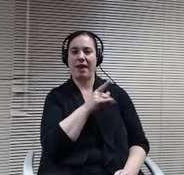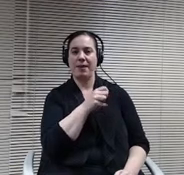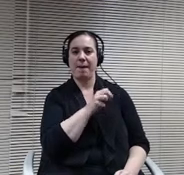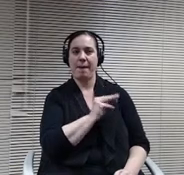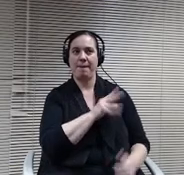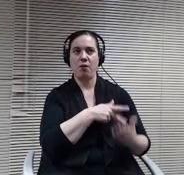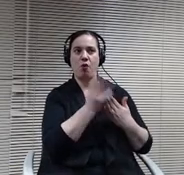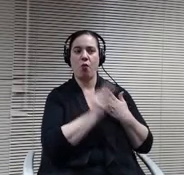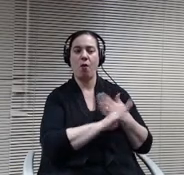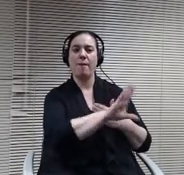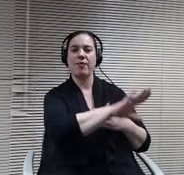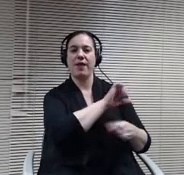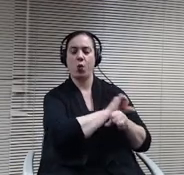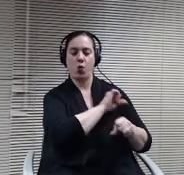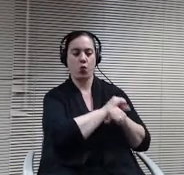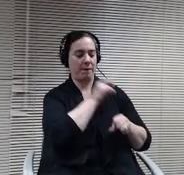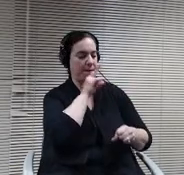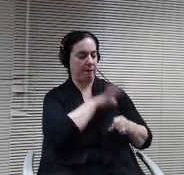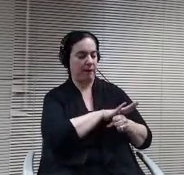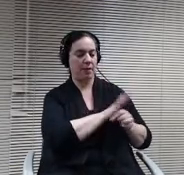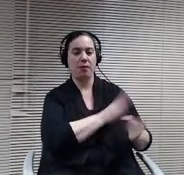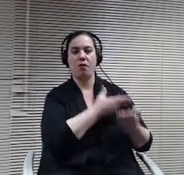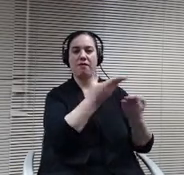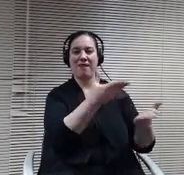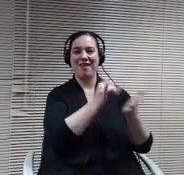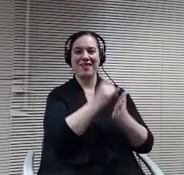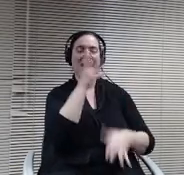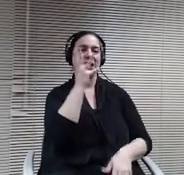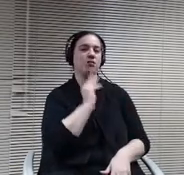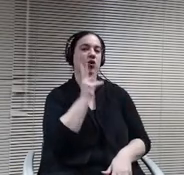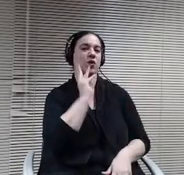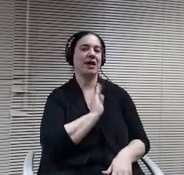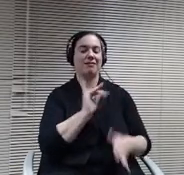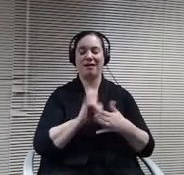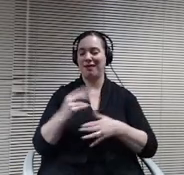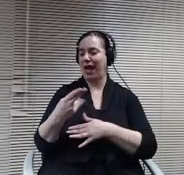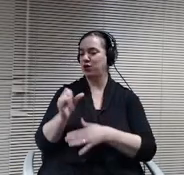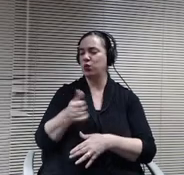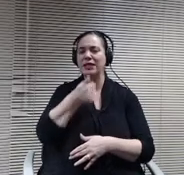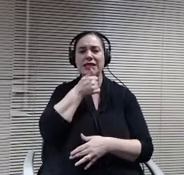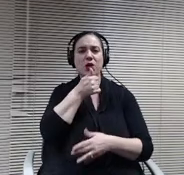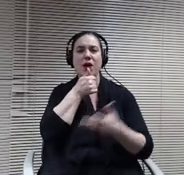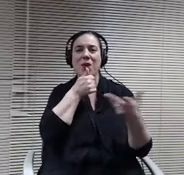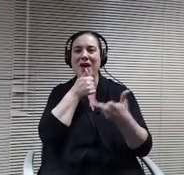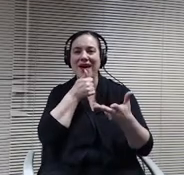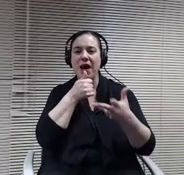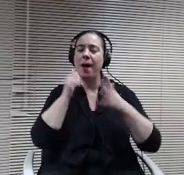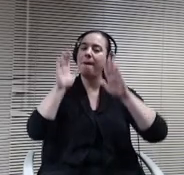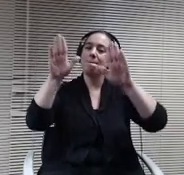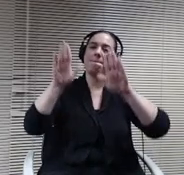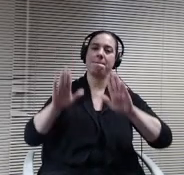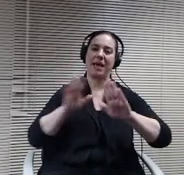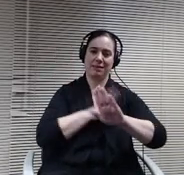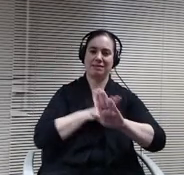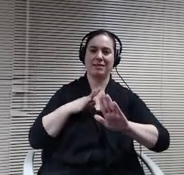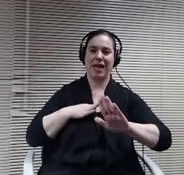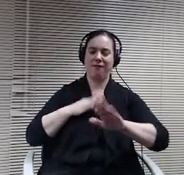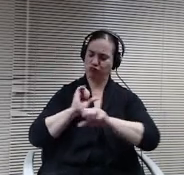of the high school is amazing. Staff who work hard to bring these opportunities to students and really thinking beyond our current realities. Wanted knowledge. All the work